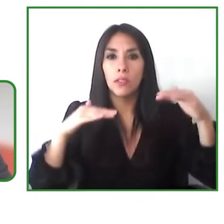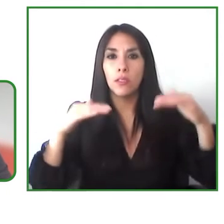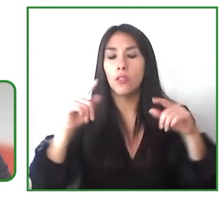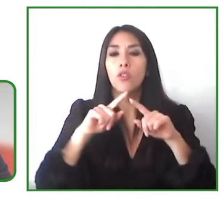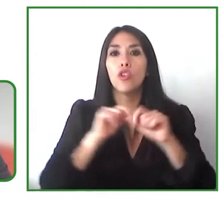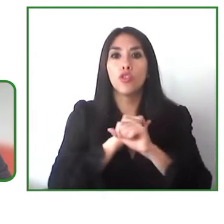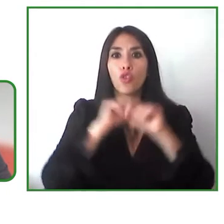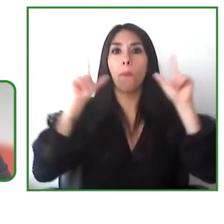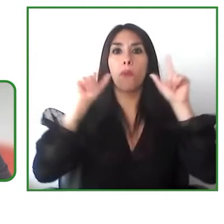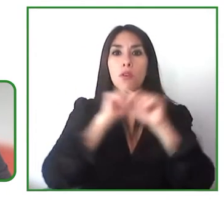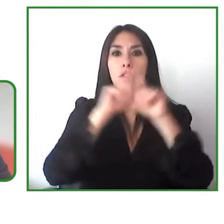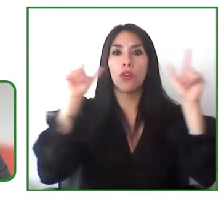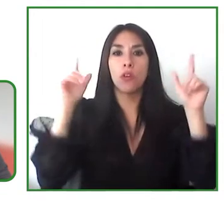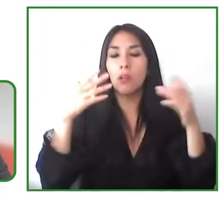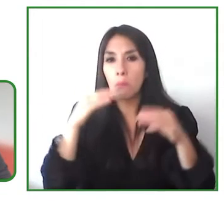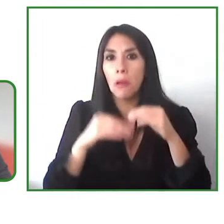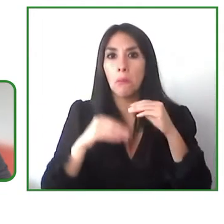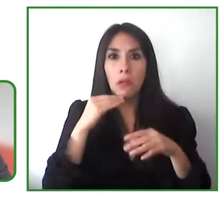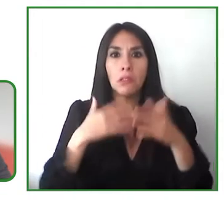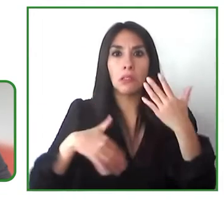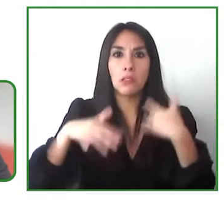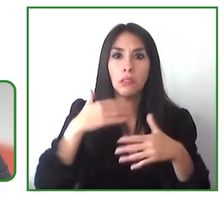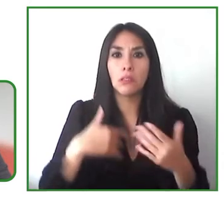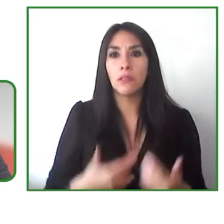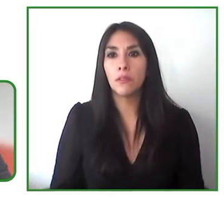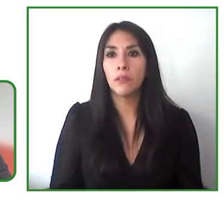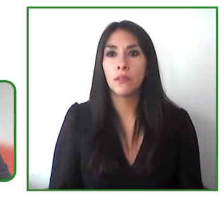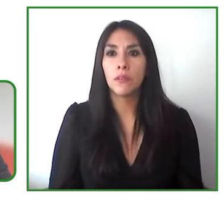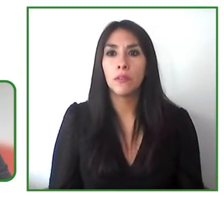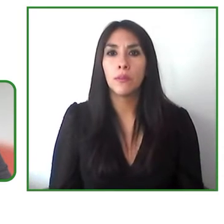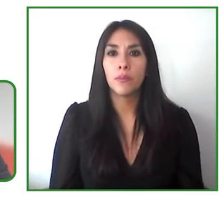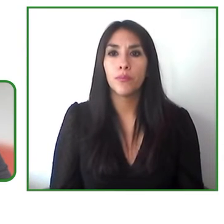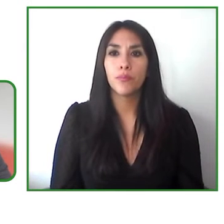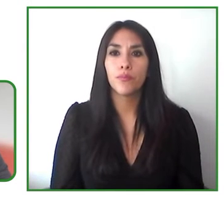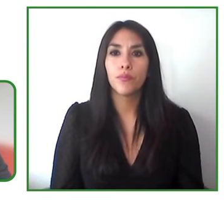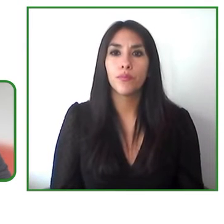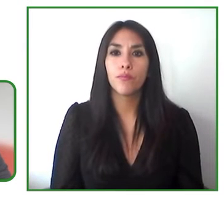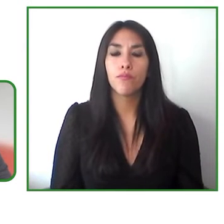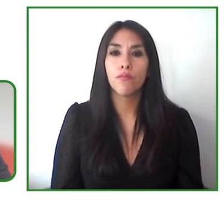surprises or there might be some expectations as well so as you